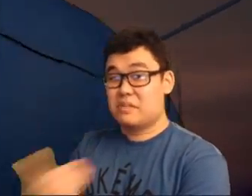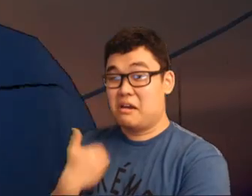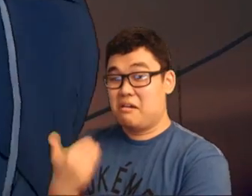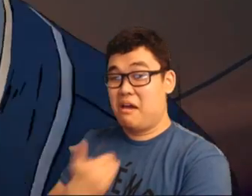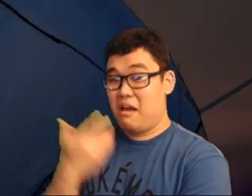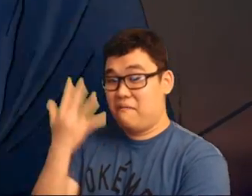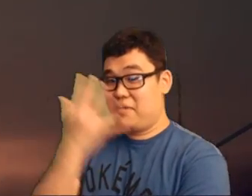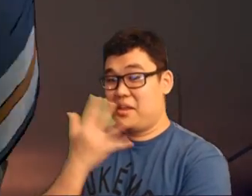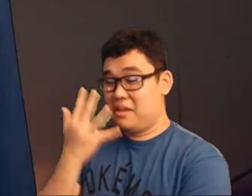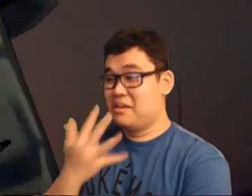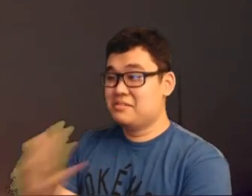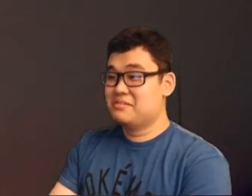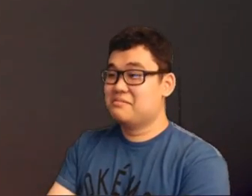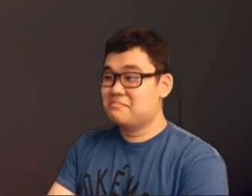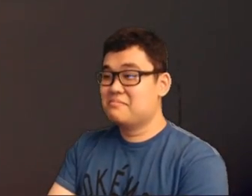Ah, Javi looks so young.